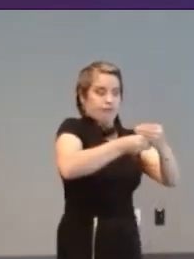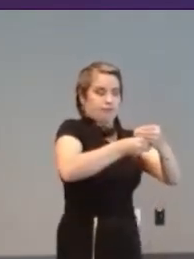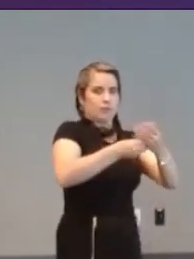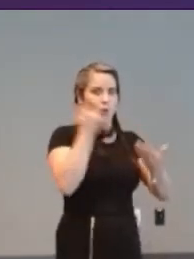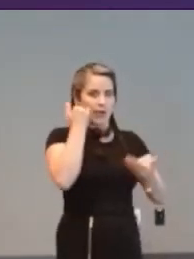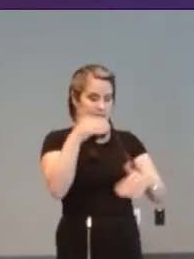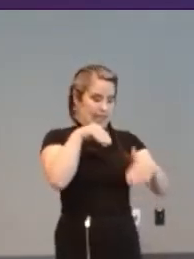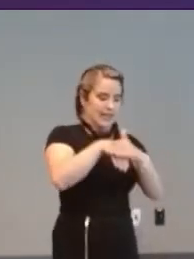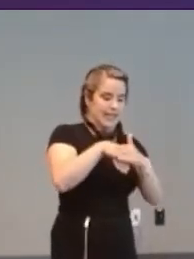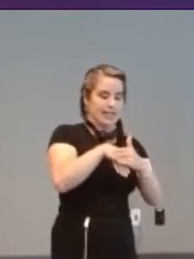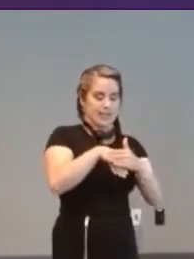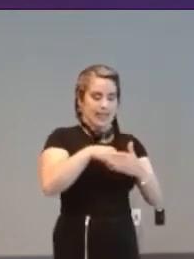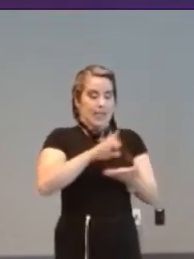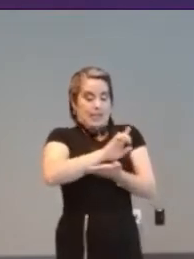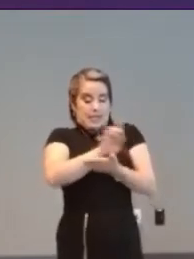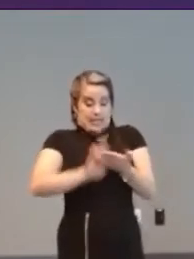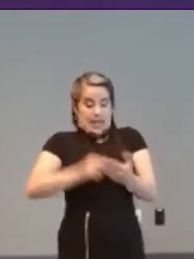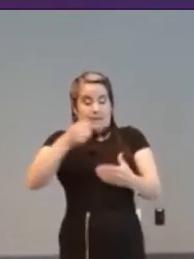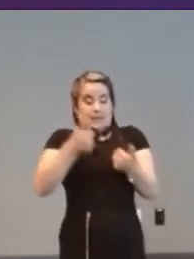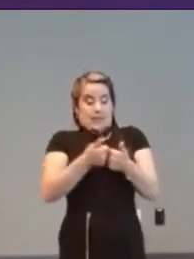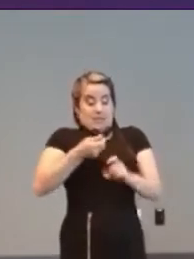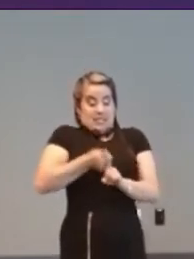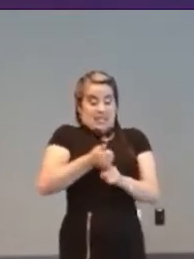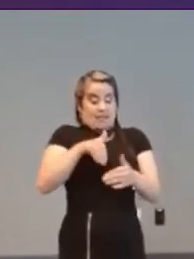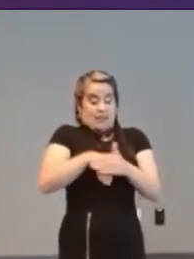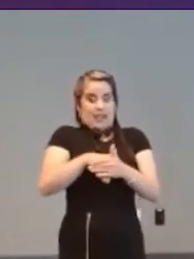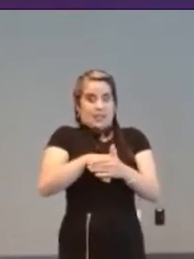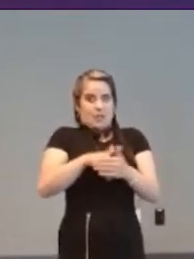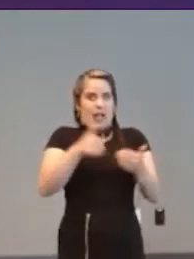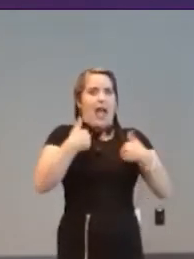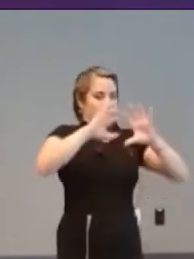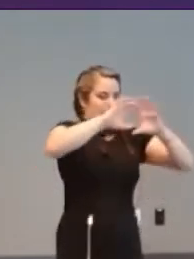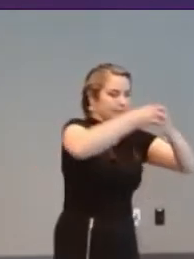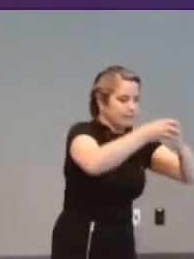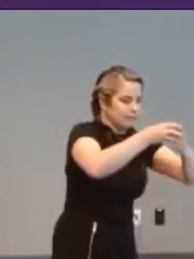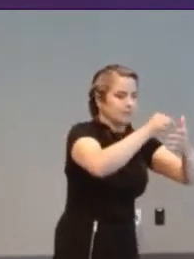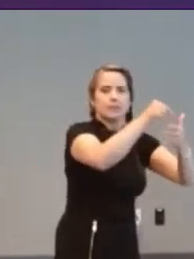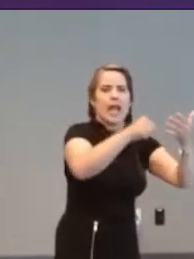being included in such? [Barrie] It's a good point I I think finding those games it's important that